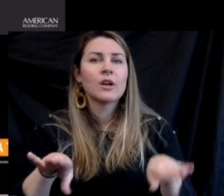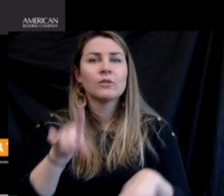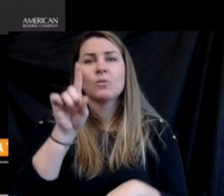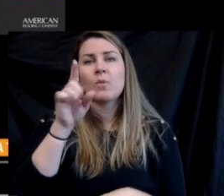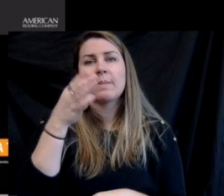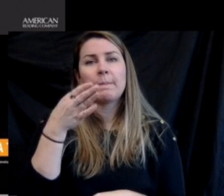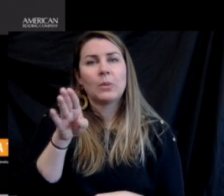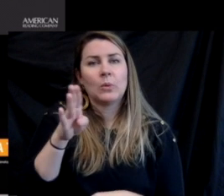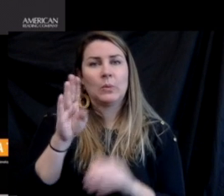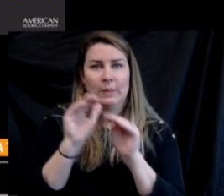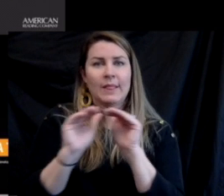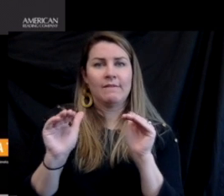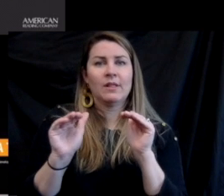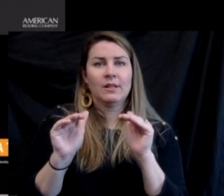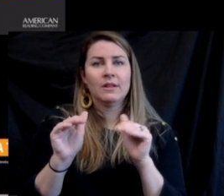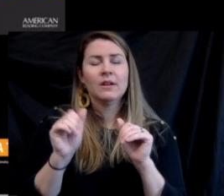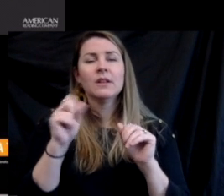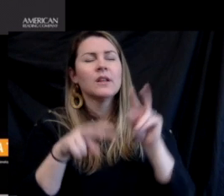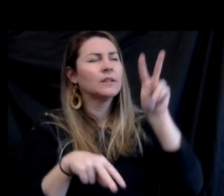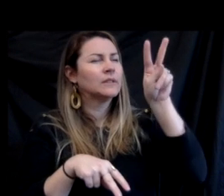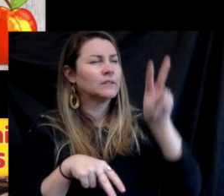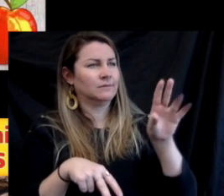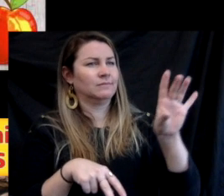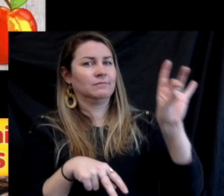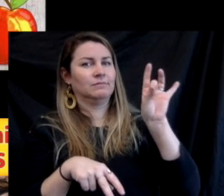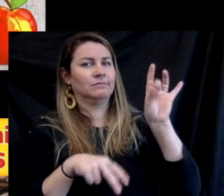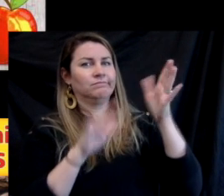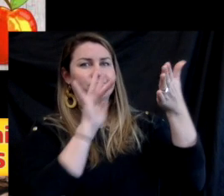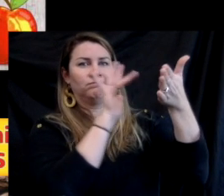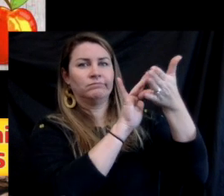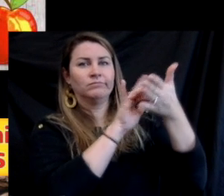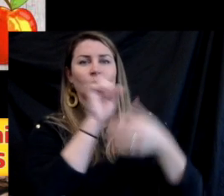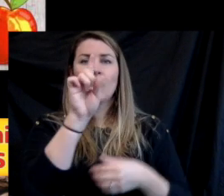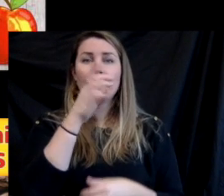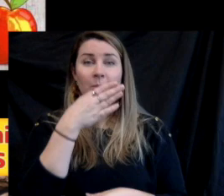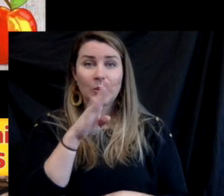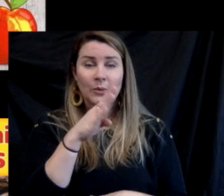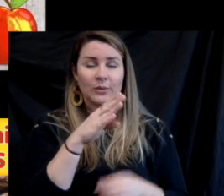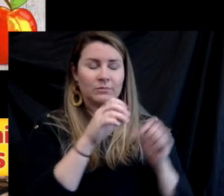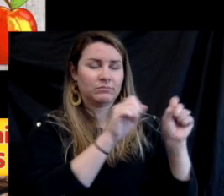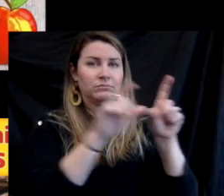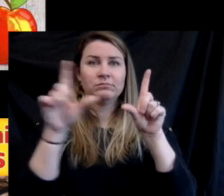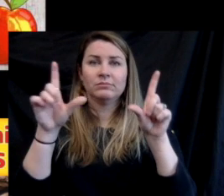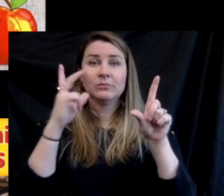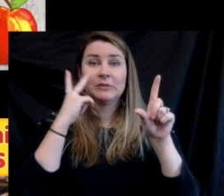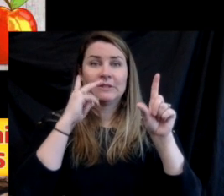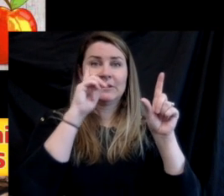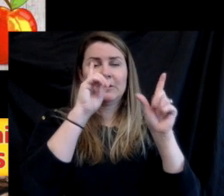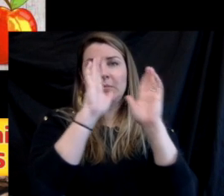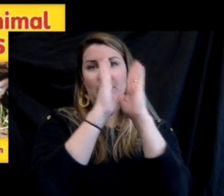your child is a one blue reader. They can click on that one blue tab and from there they can pick any